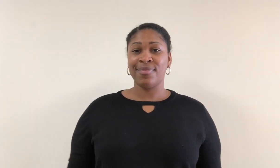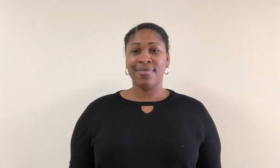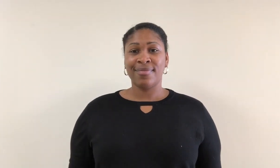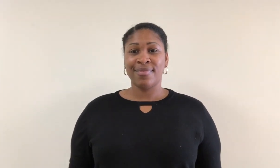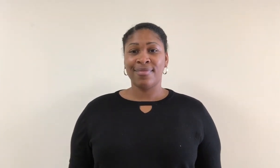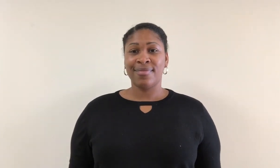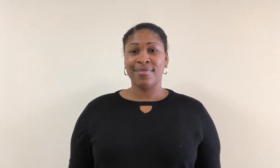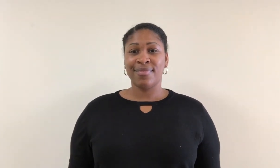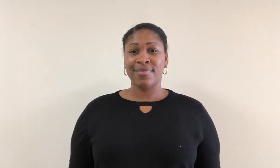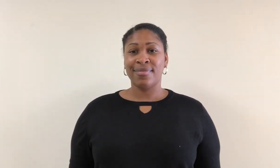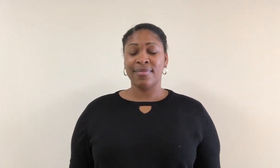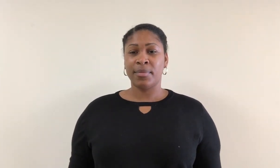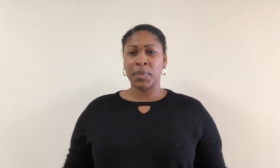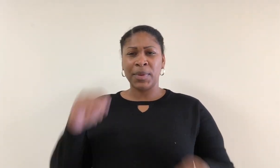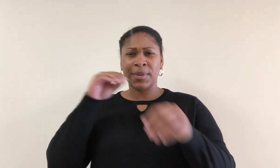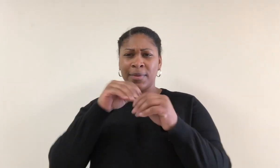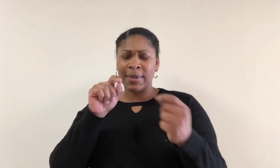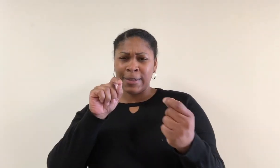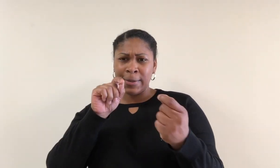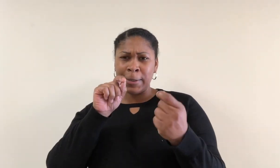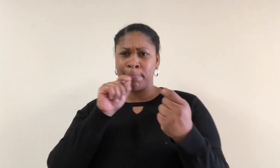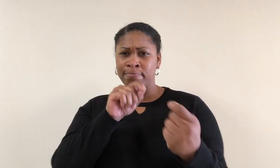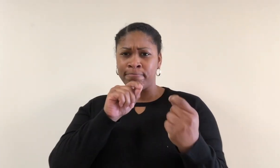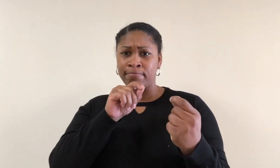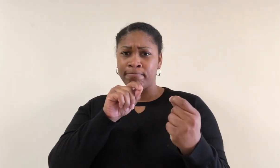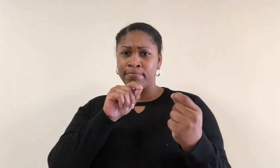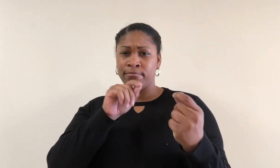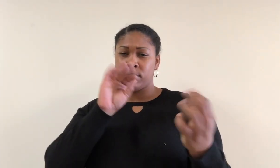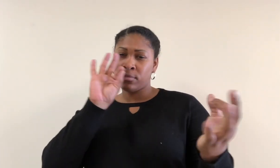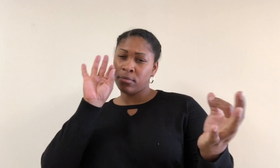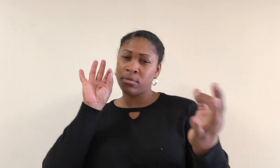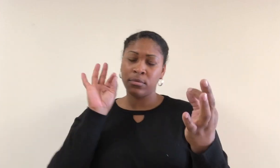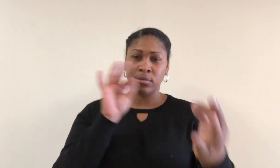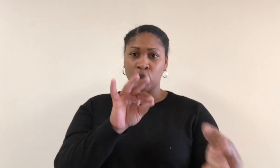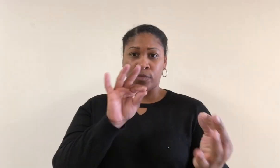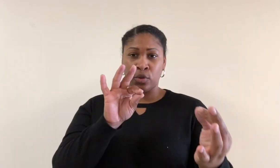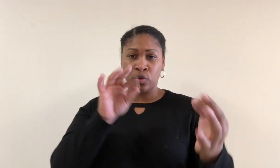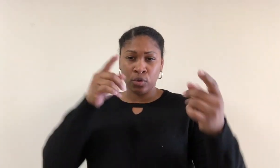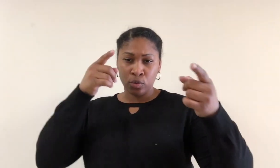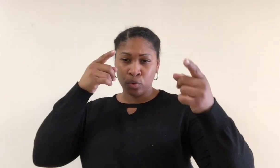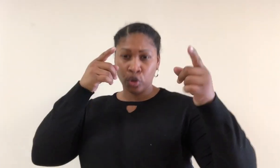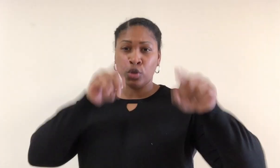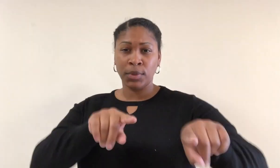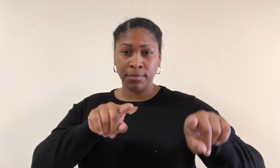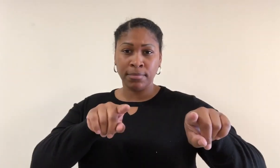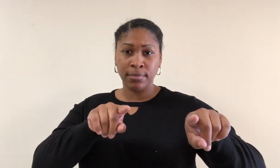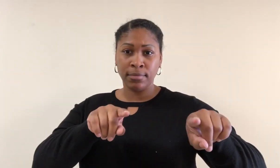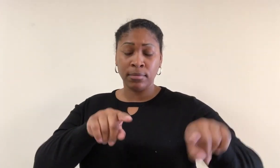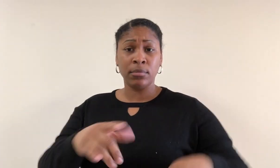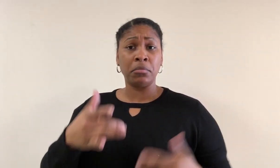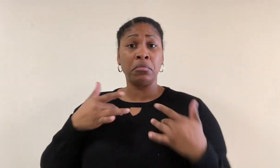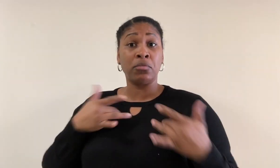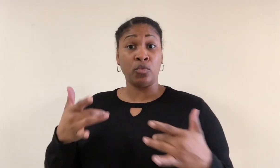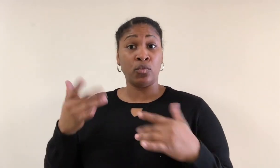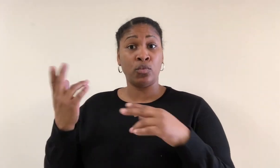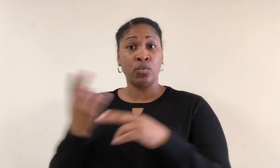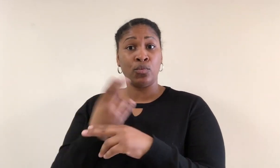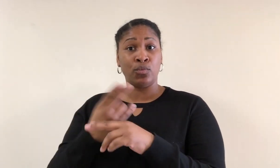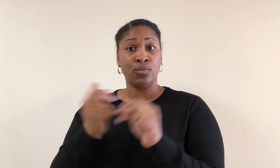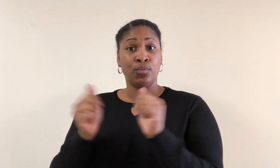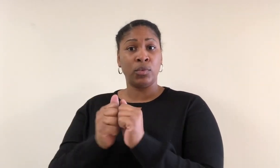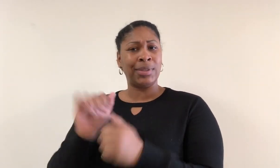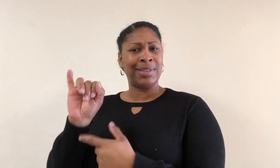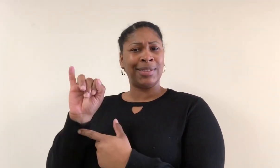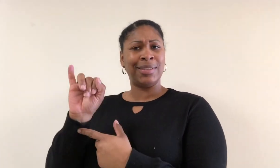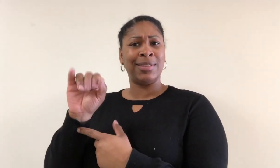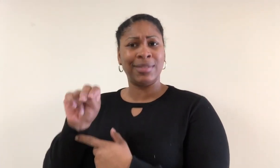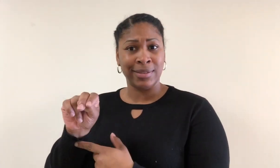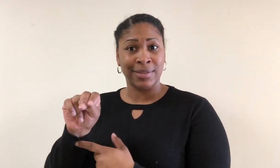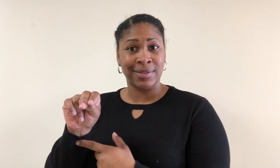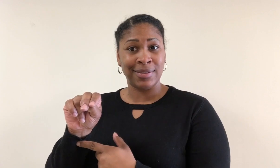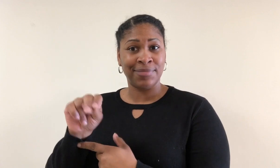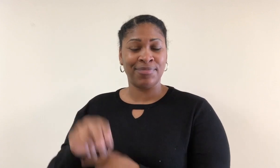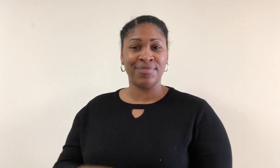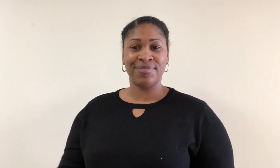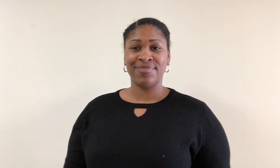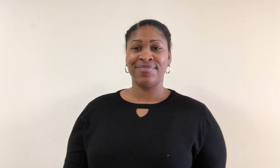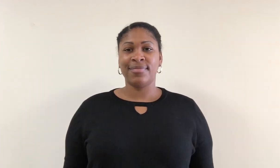In precise and perfect agreement – used with “in.”